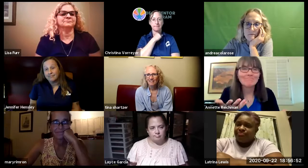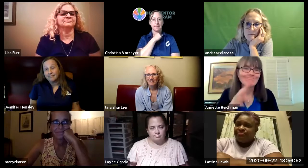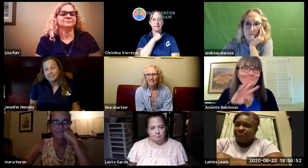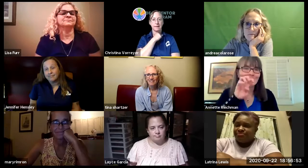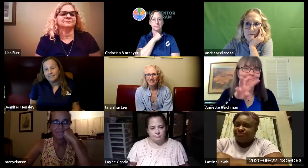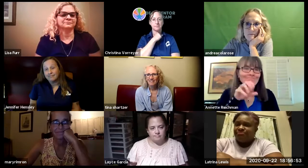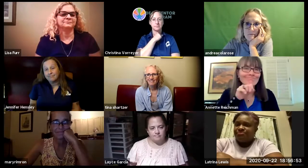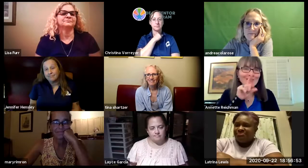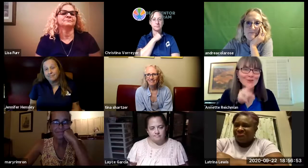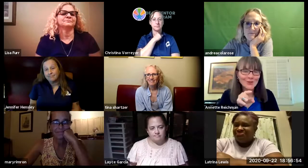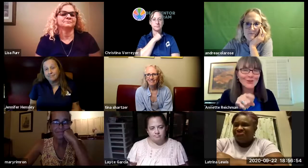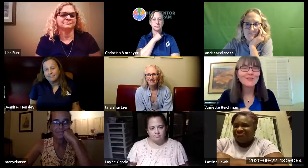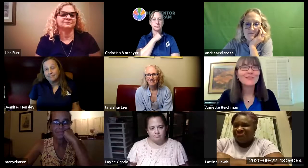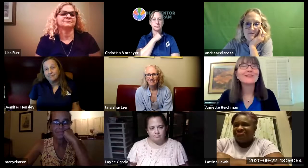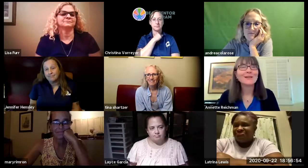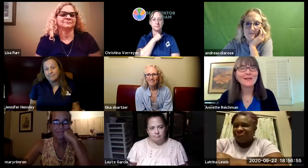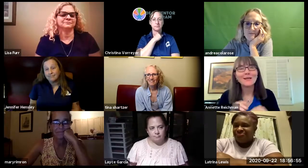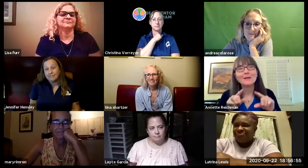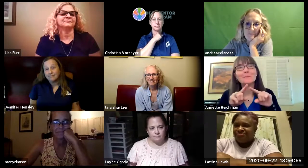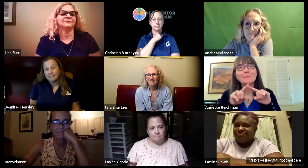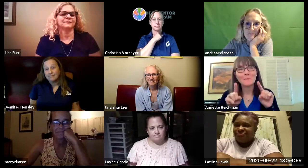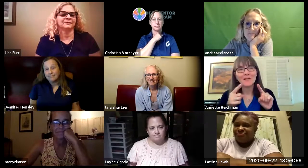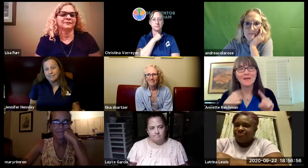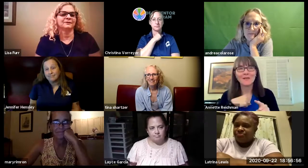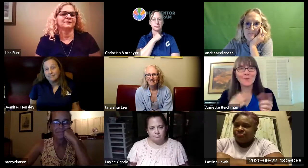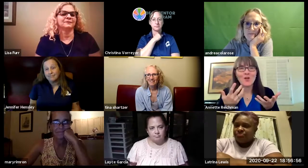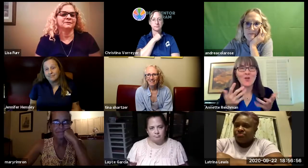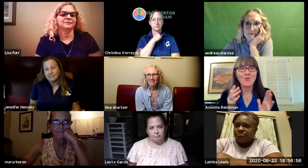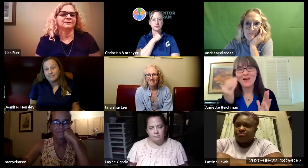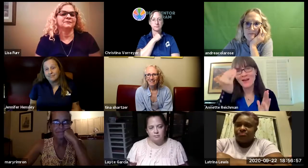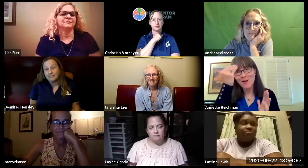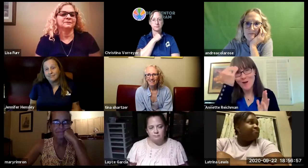what exactly is it going to look like it's still questionable